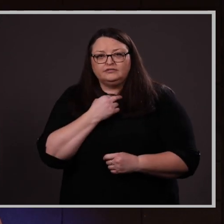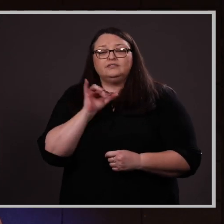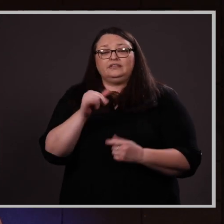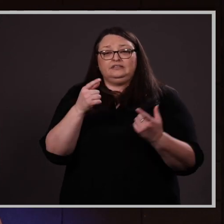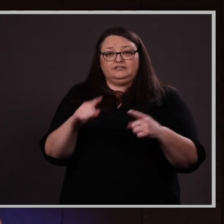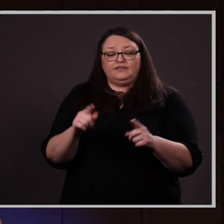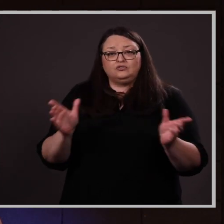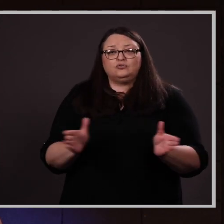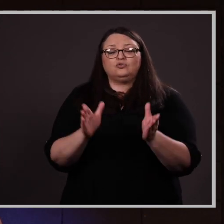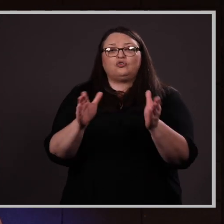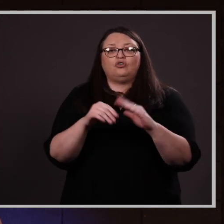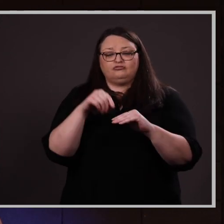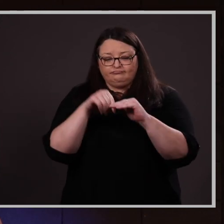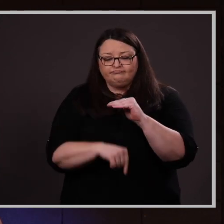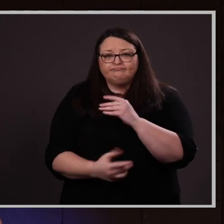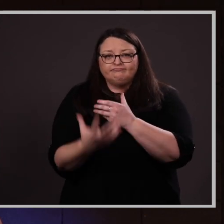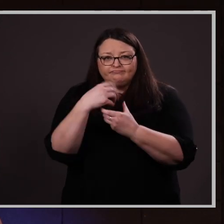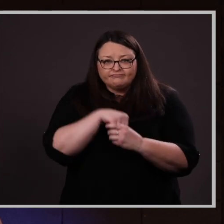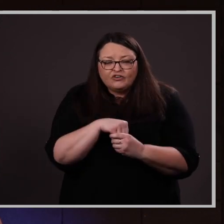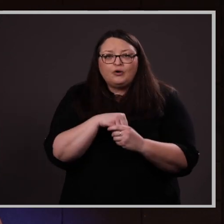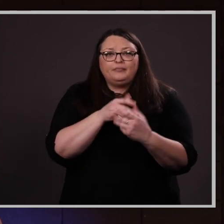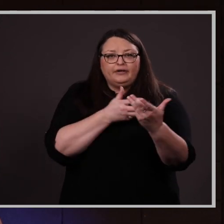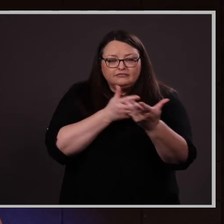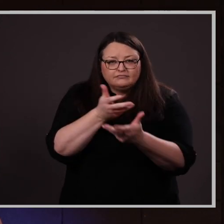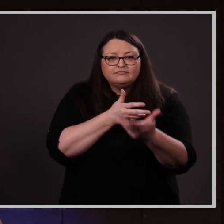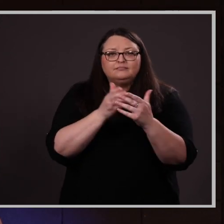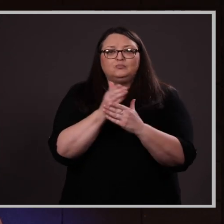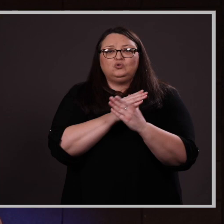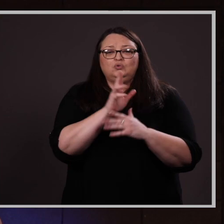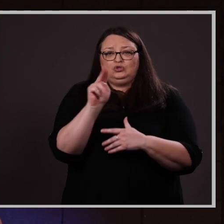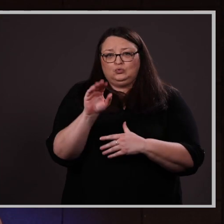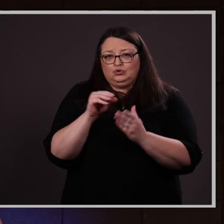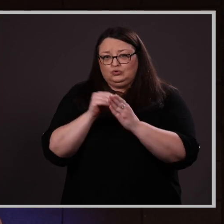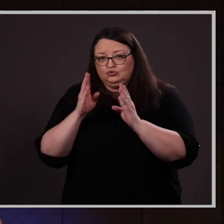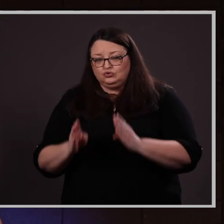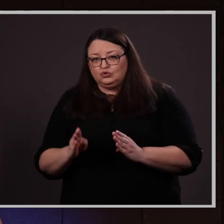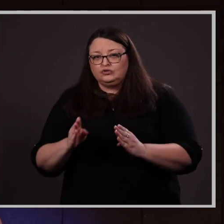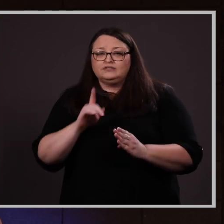These events encouraged in-depth involvement and interaction between UNO students, the